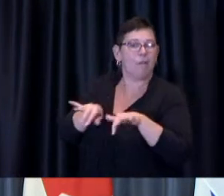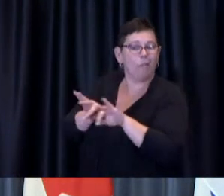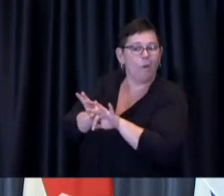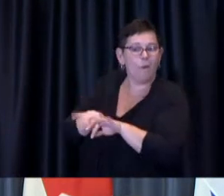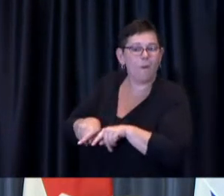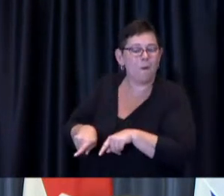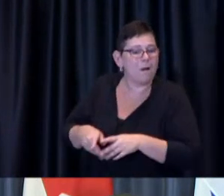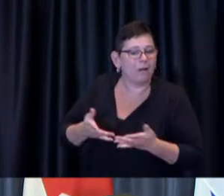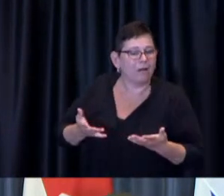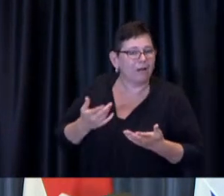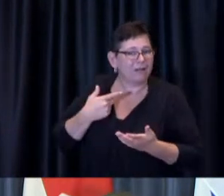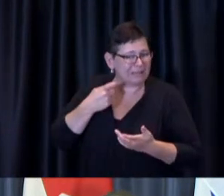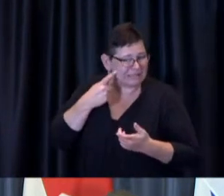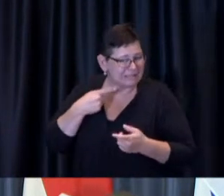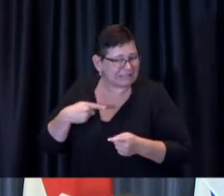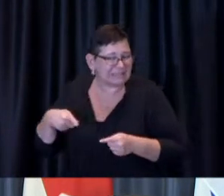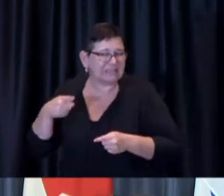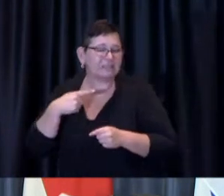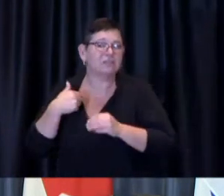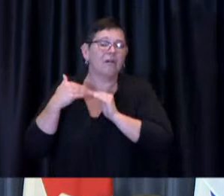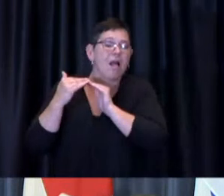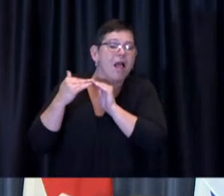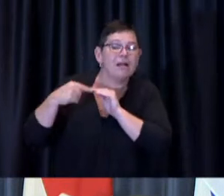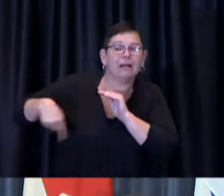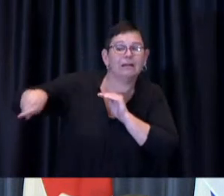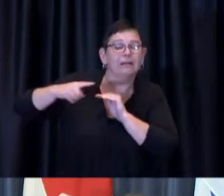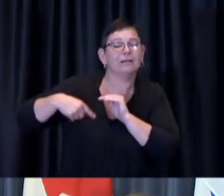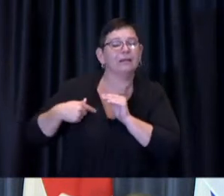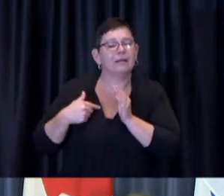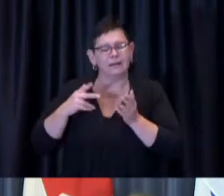sort of like ask your father the the city is saying talk to the province the province is